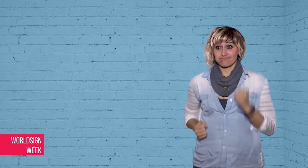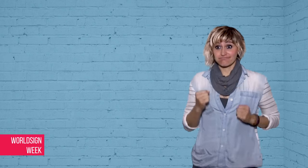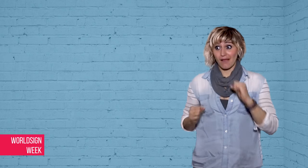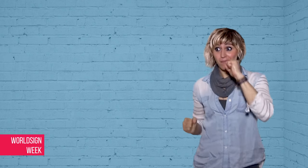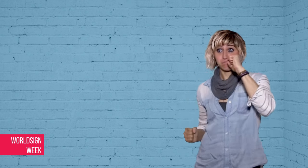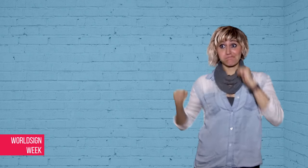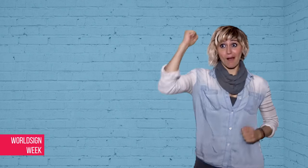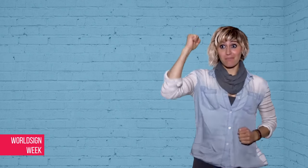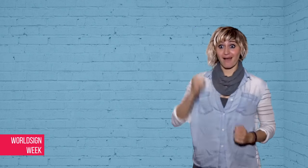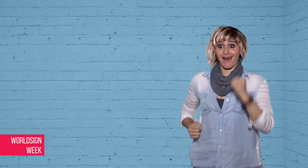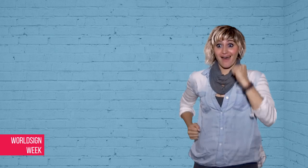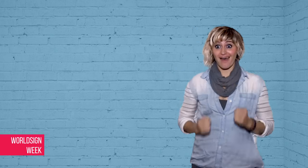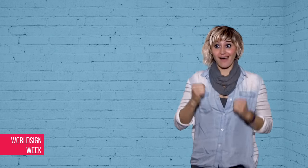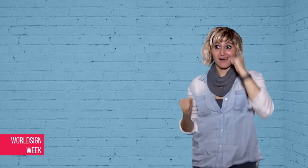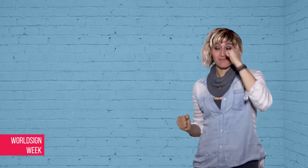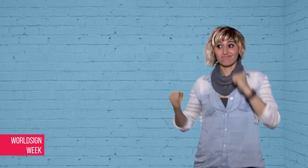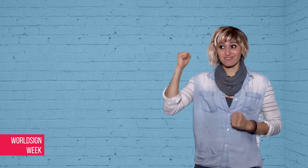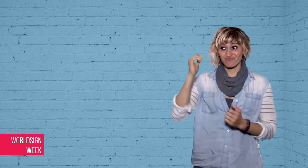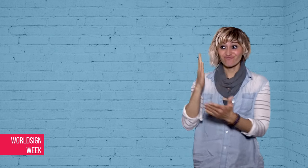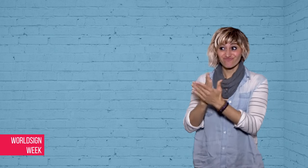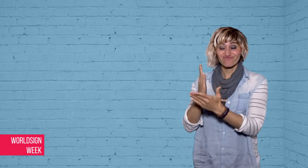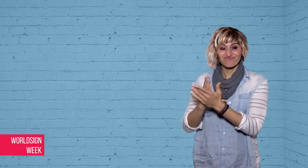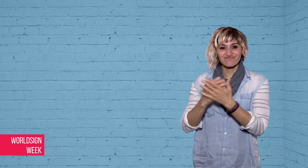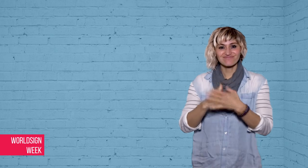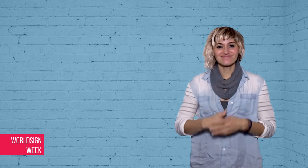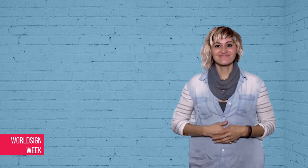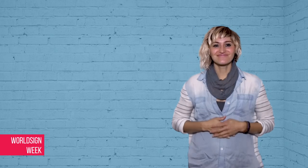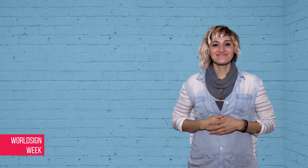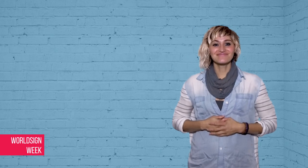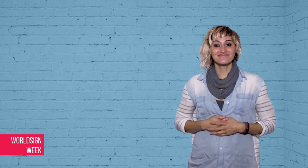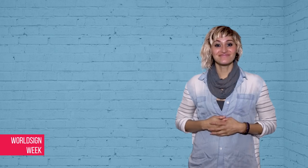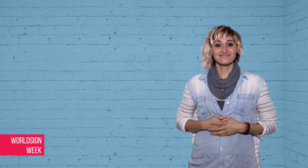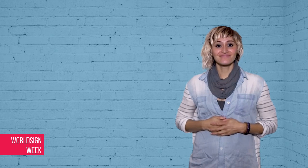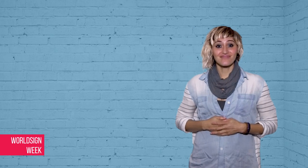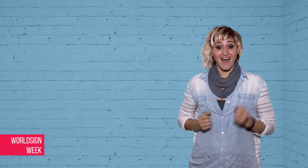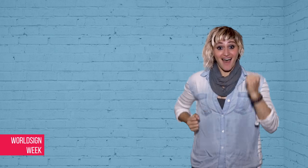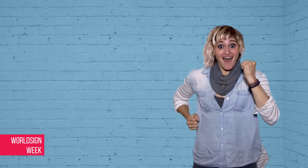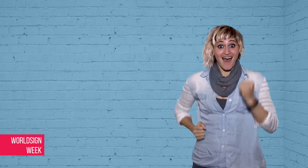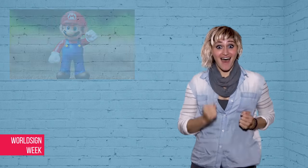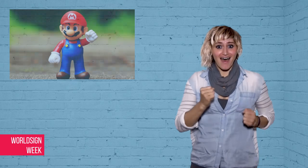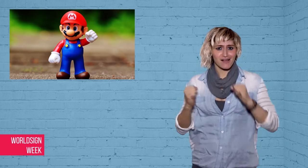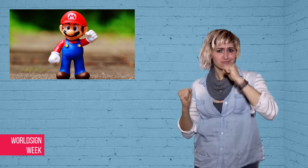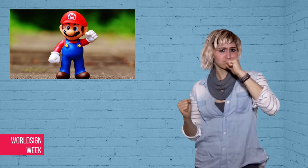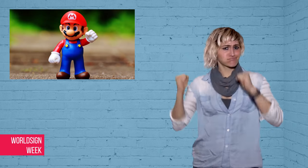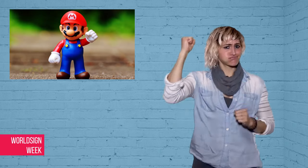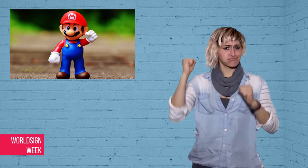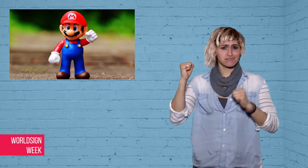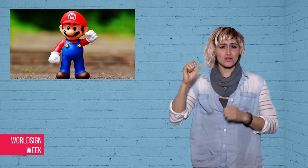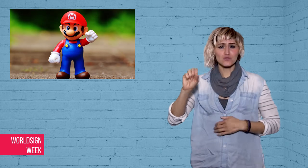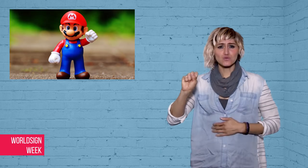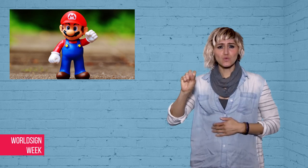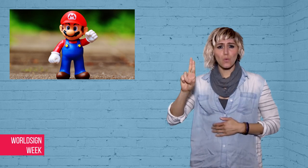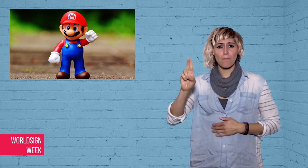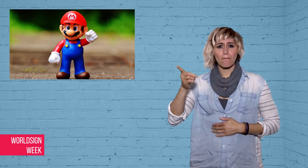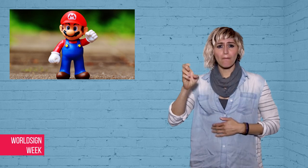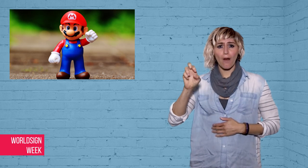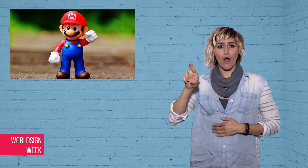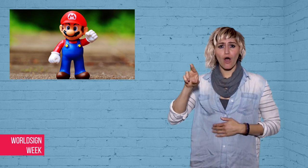character from the game Mario Bros in Rio